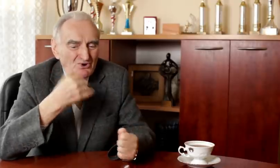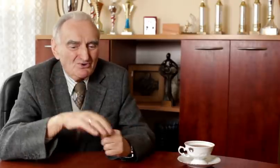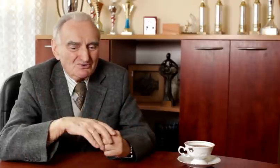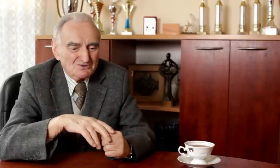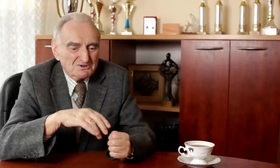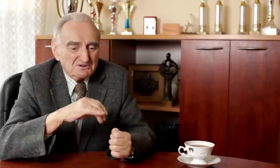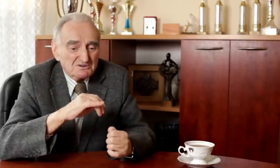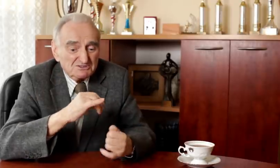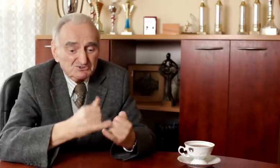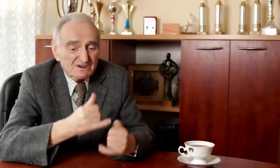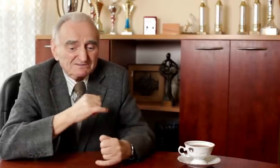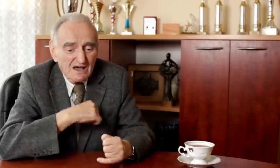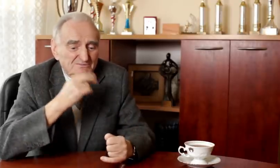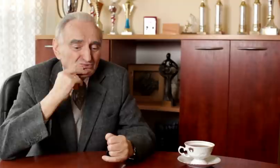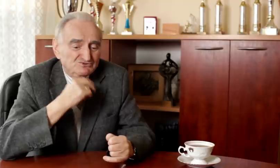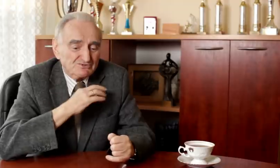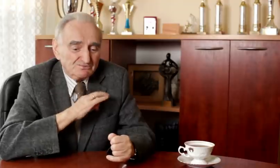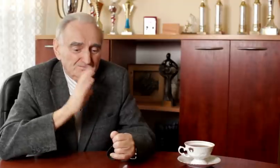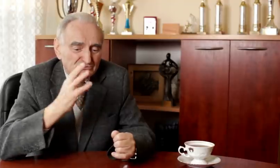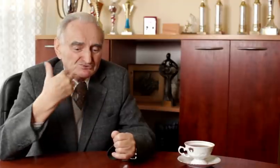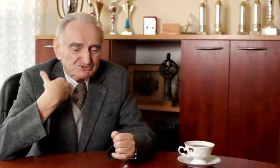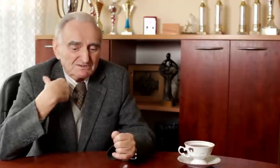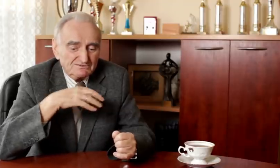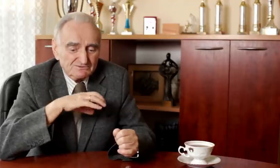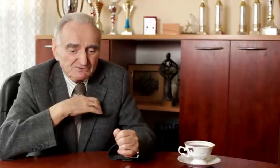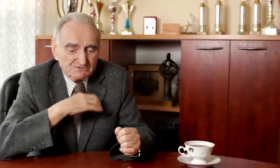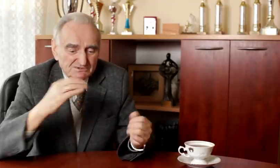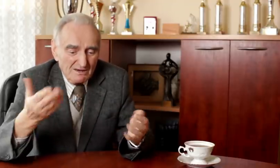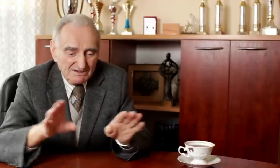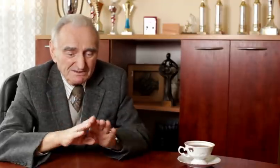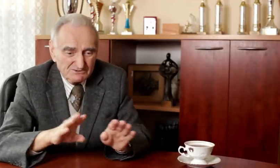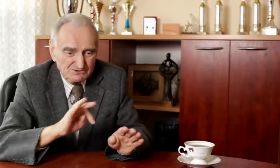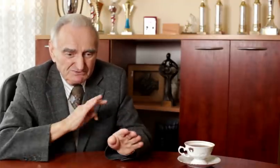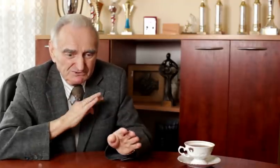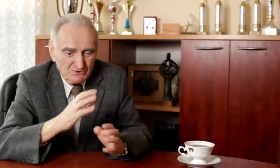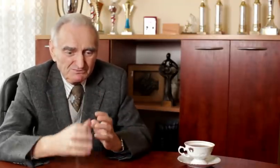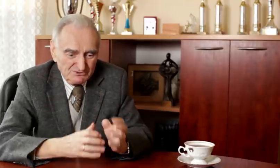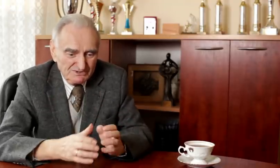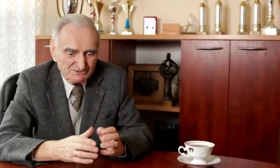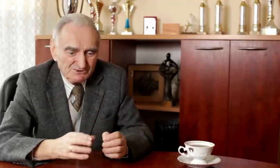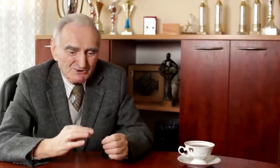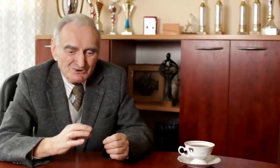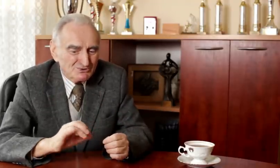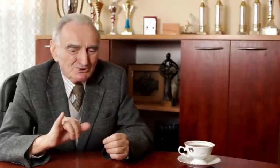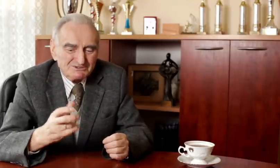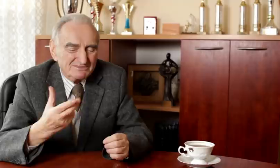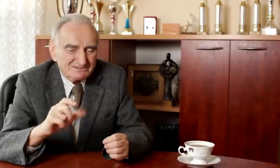they want to know how the hearing people live. If all the Deaf lived together in their closed and separate world